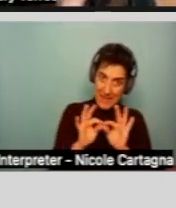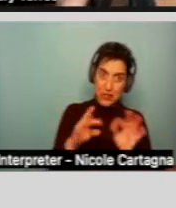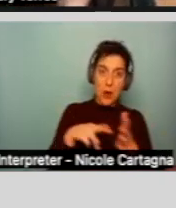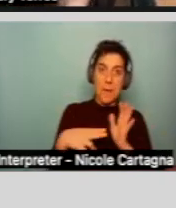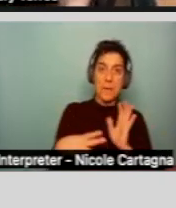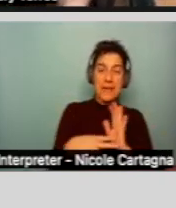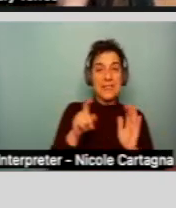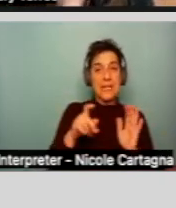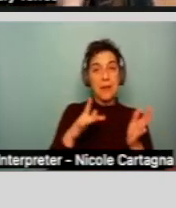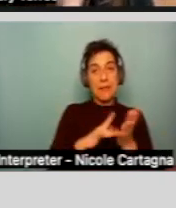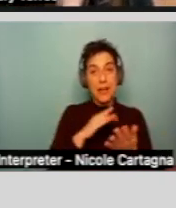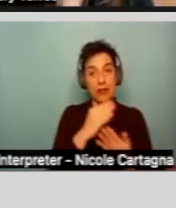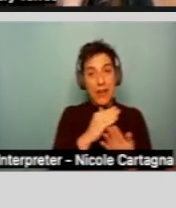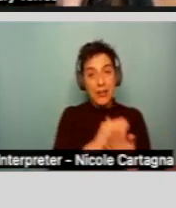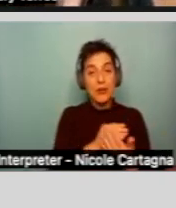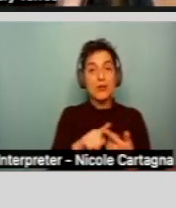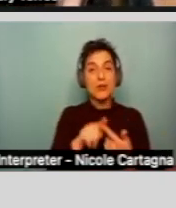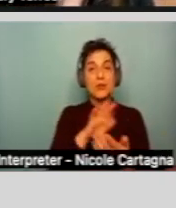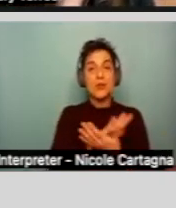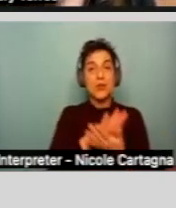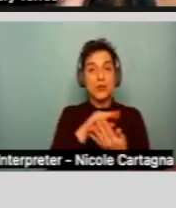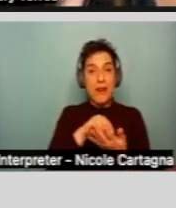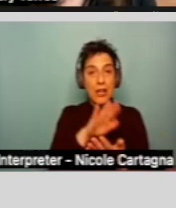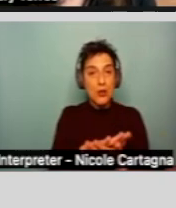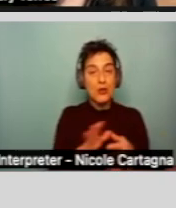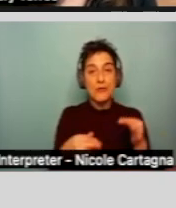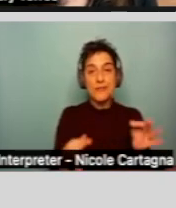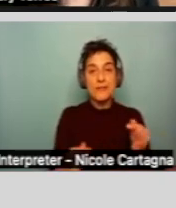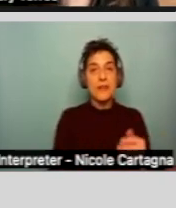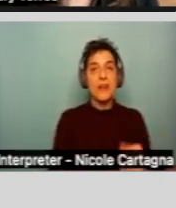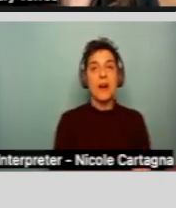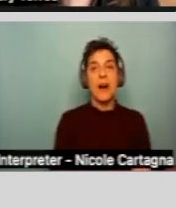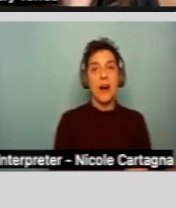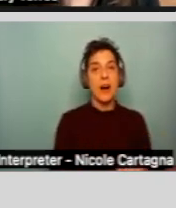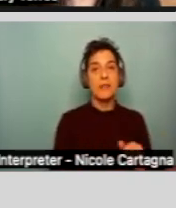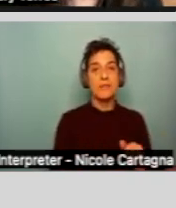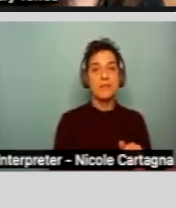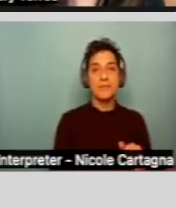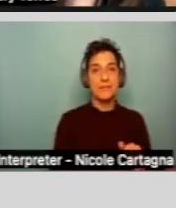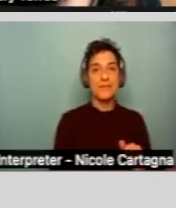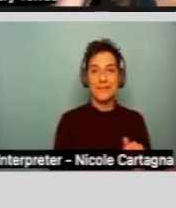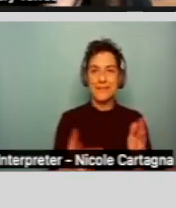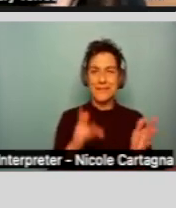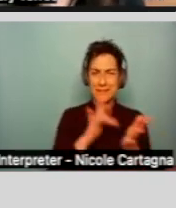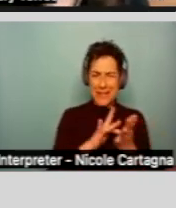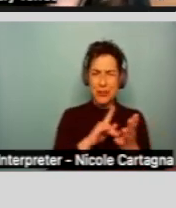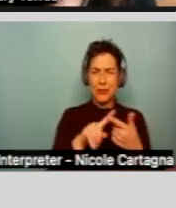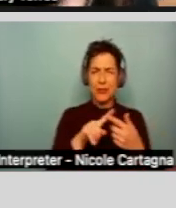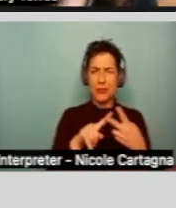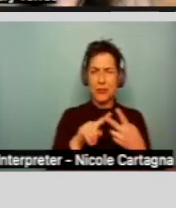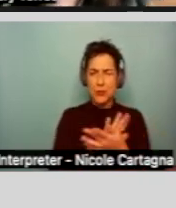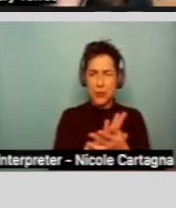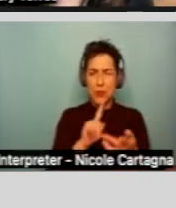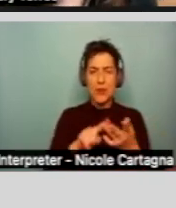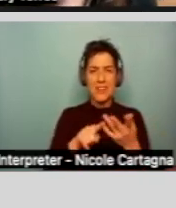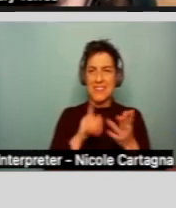school records... yeah, medical records, school records, psychological records, any assessments